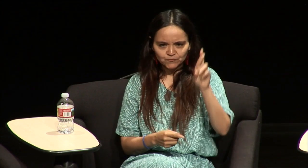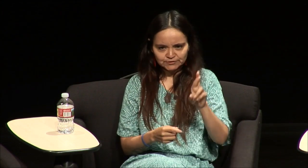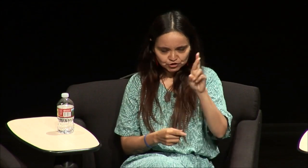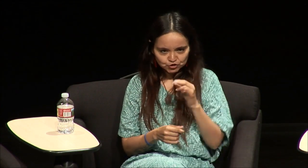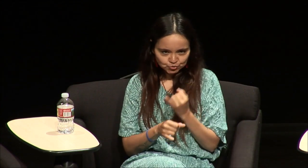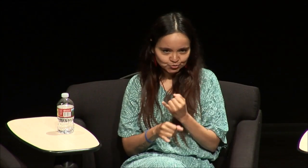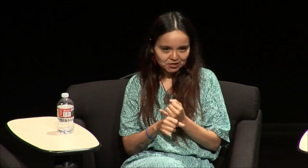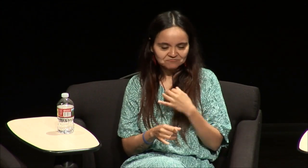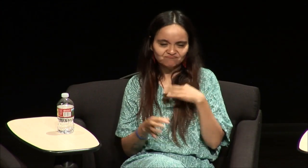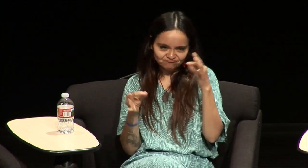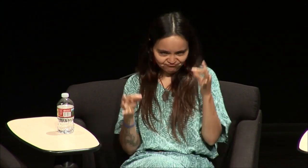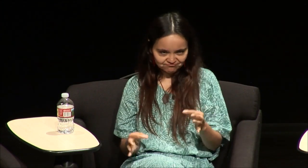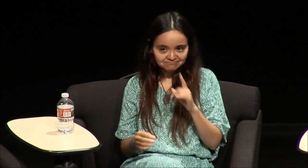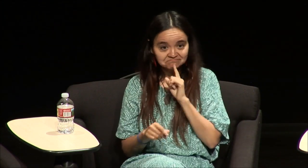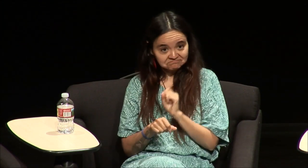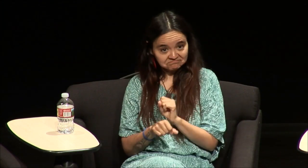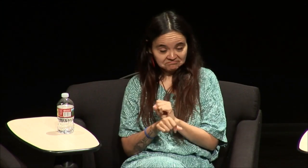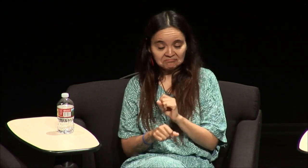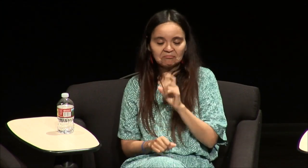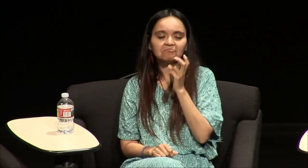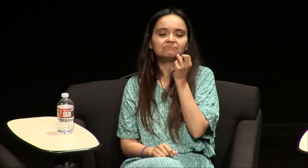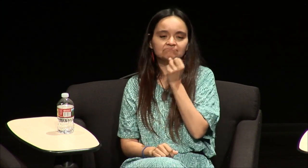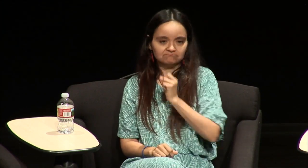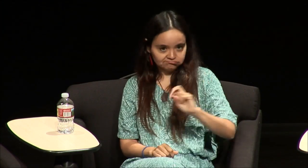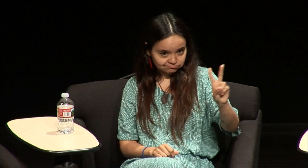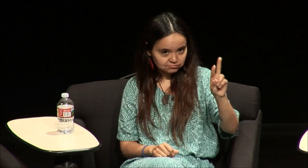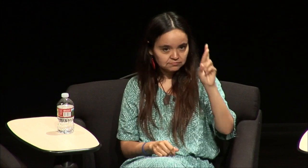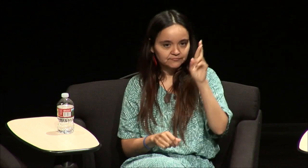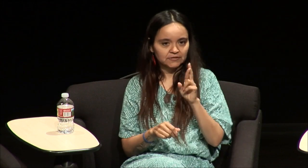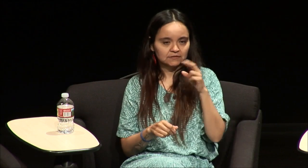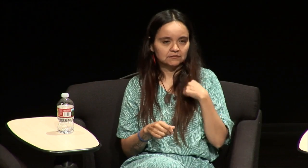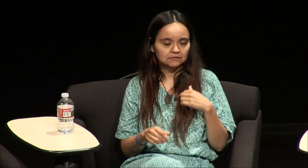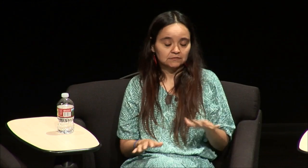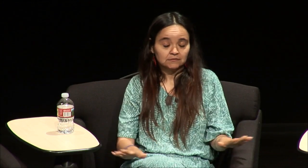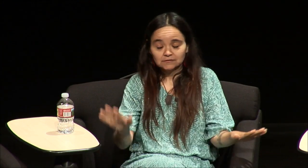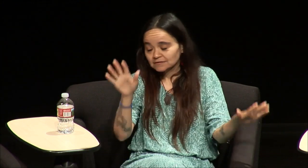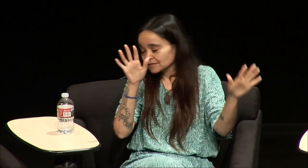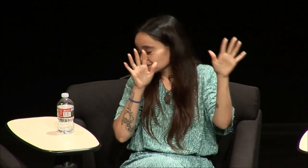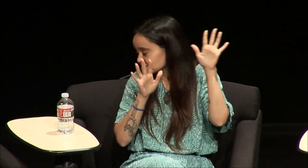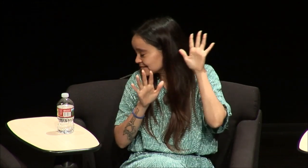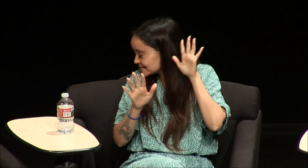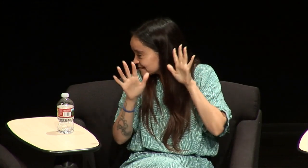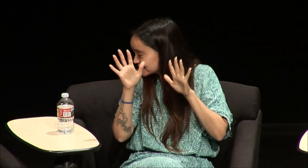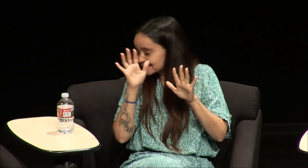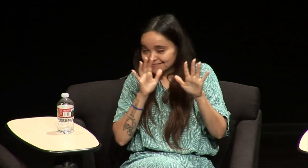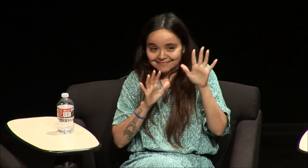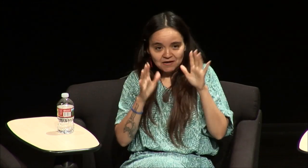know I want to go to the School for the Deaf in Riverside so I went and holy cow